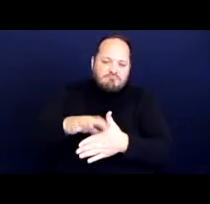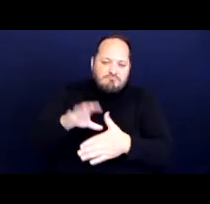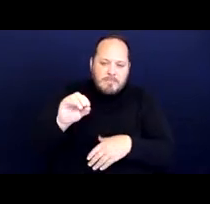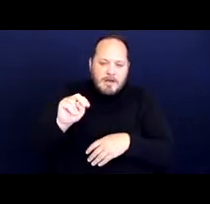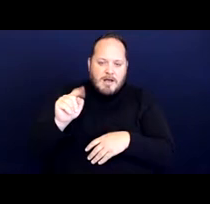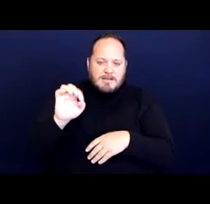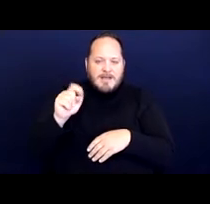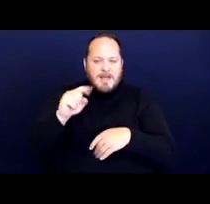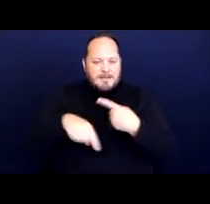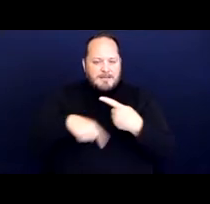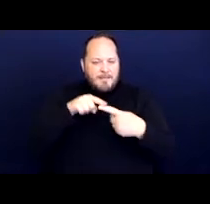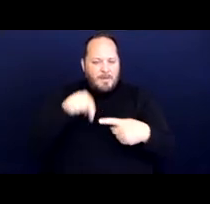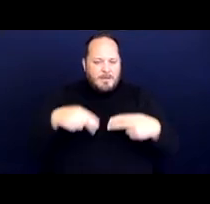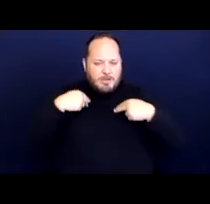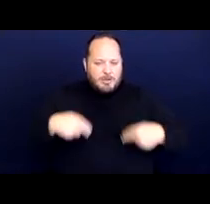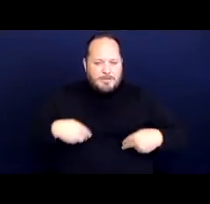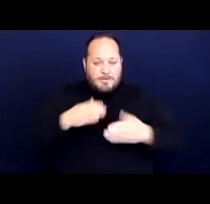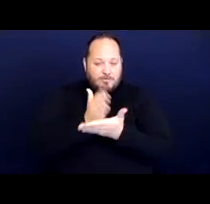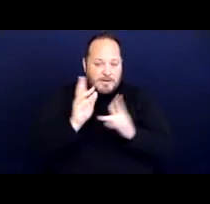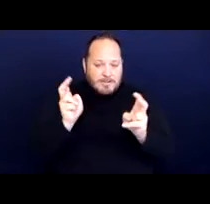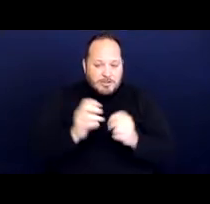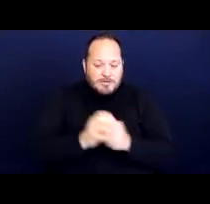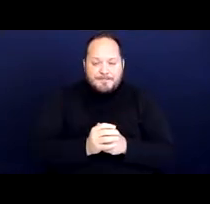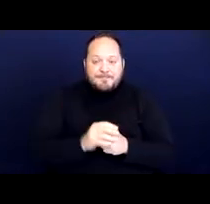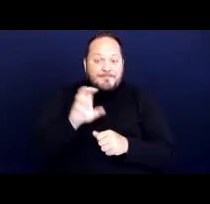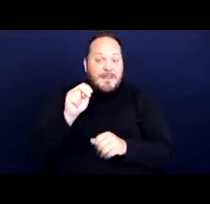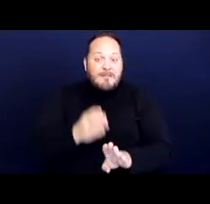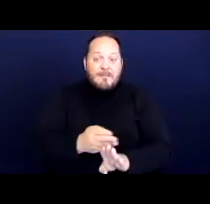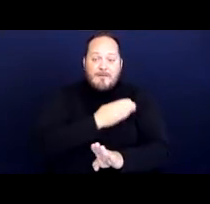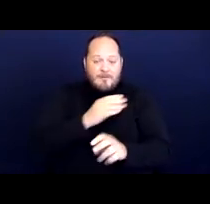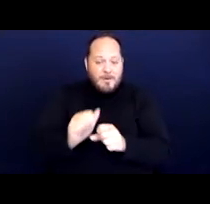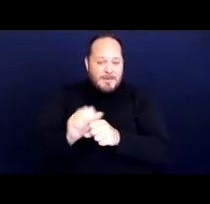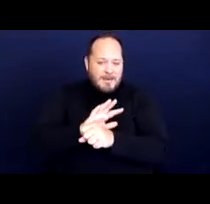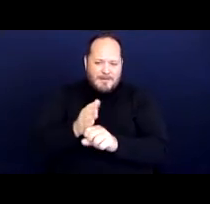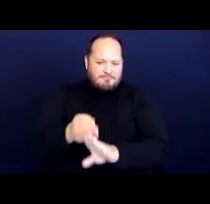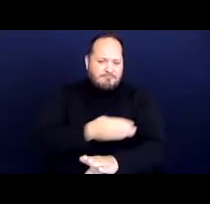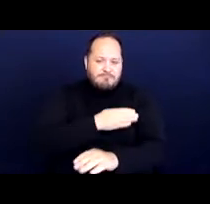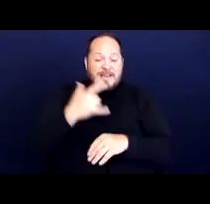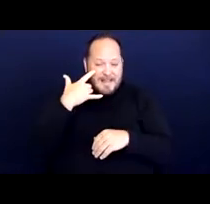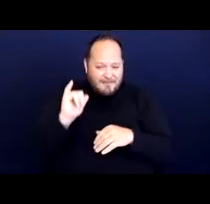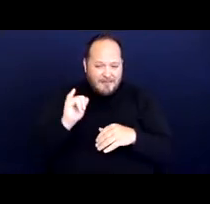So even before the pandemic California was experiencing a homelessness crisis